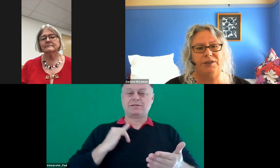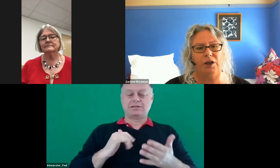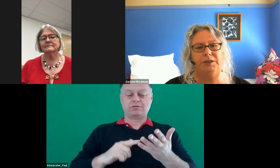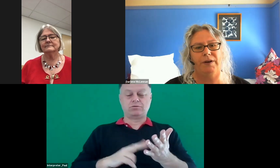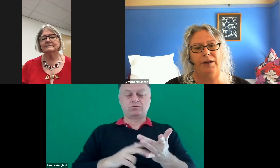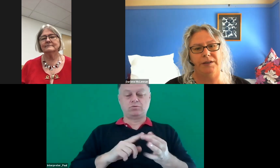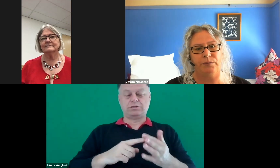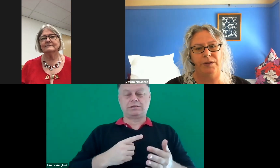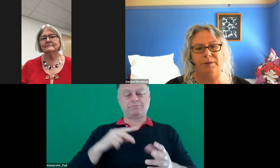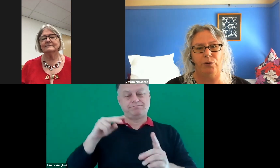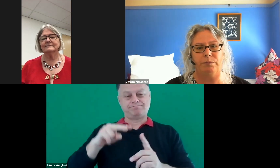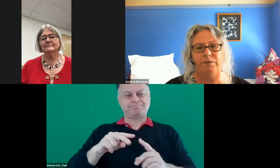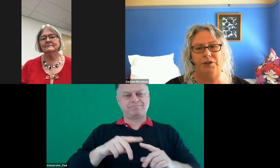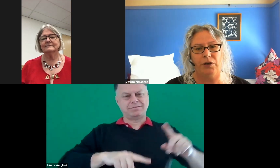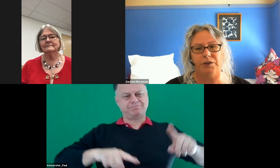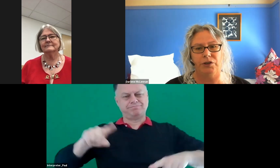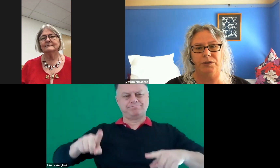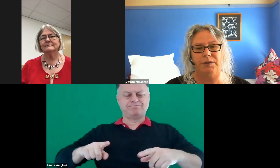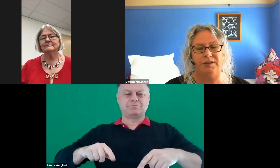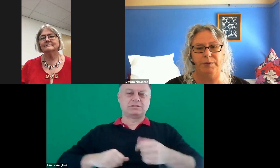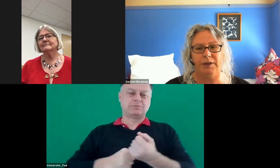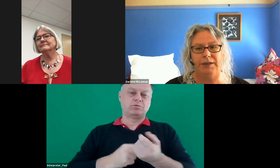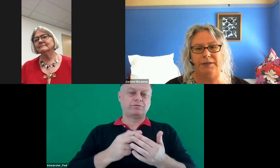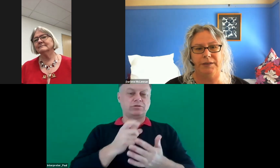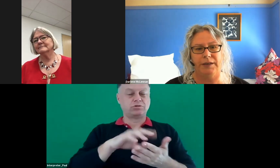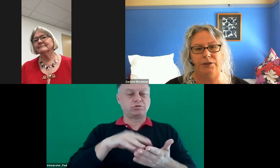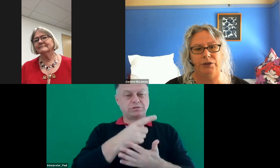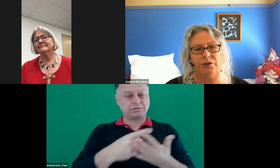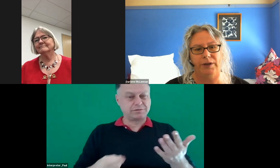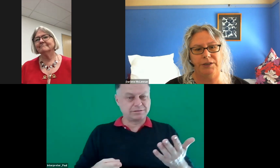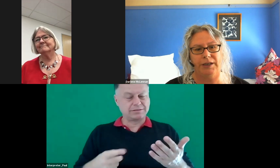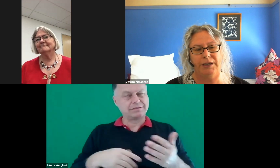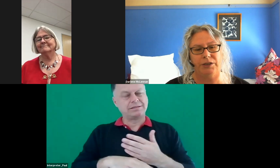so much variance with the support provision on students with disabilities in tertiary education.